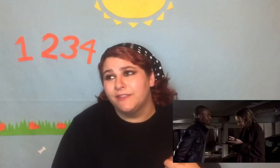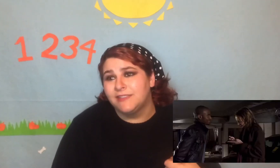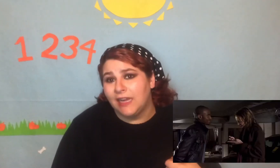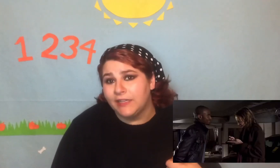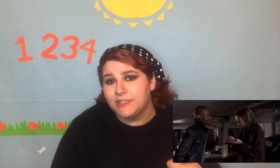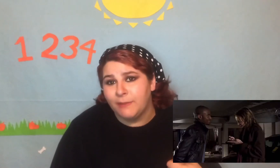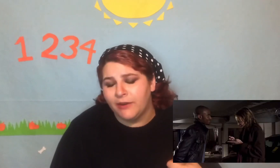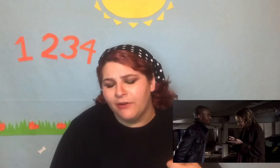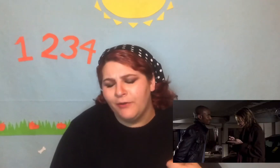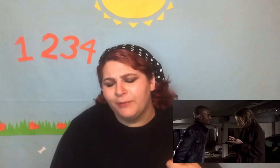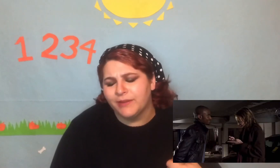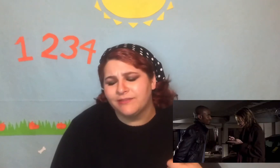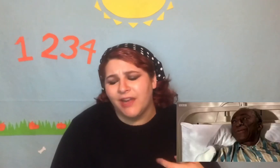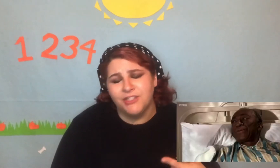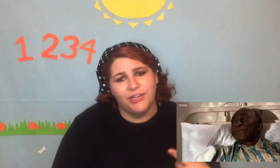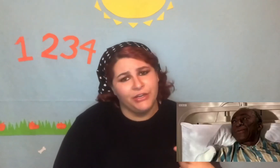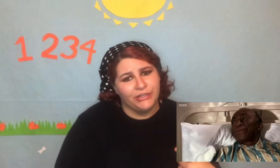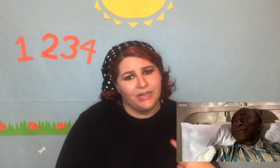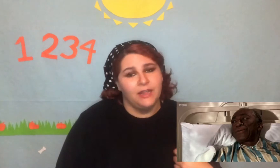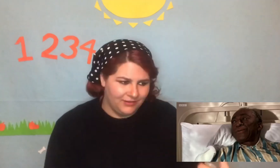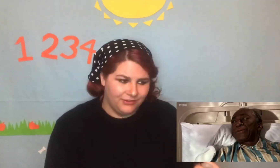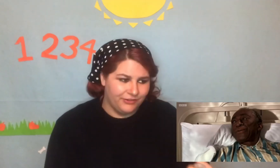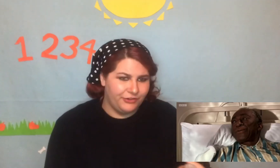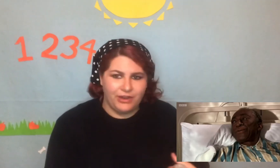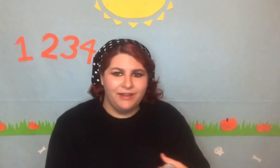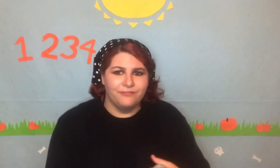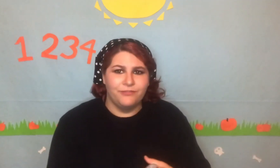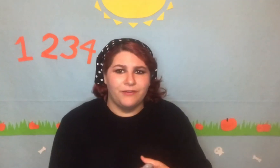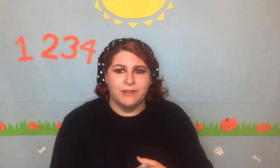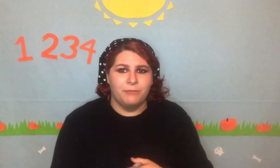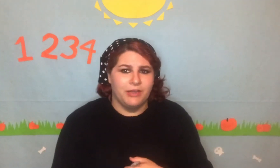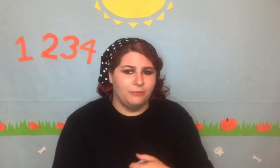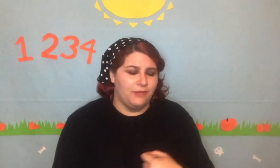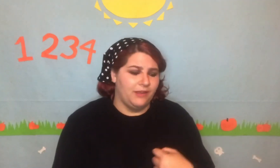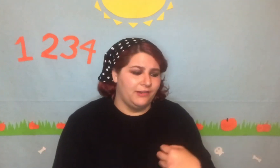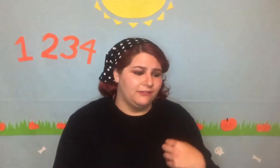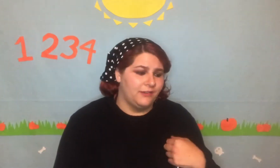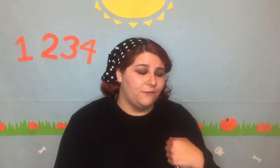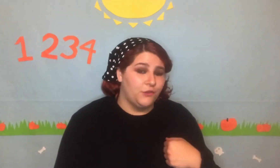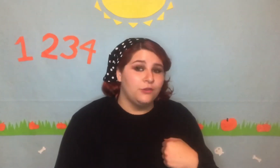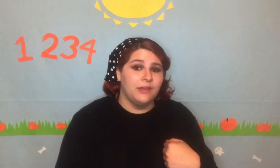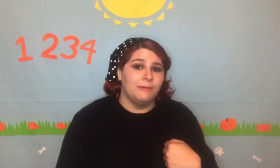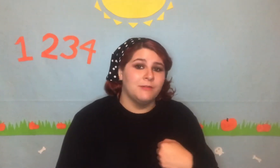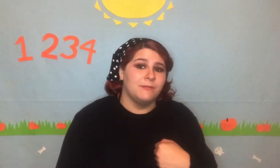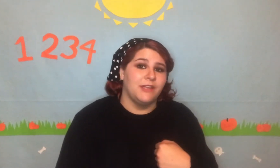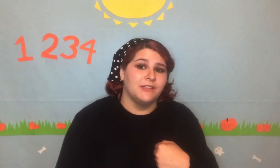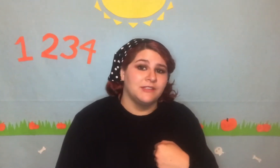Sally Sparrow but that sh*t hurted. Great f*cking pickup line. If you came up to me and said,